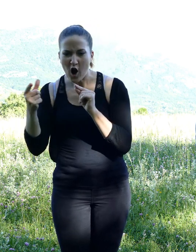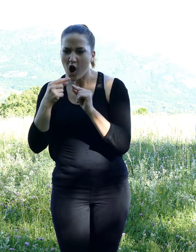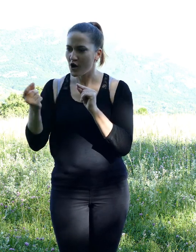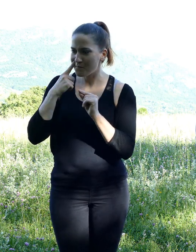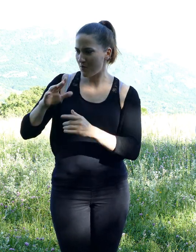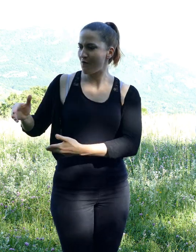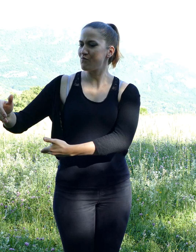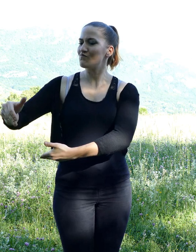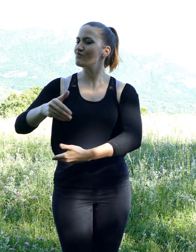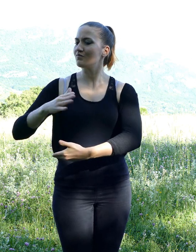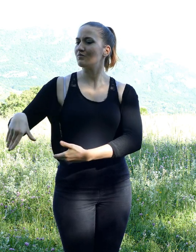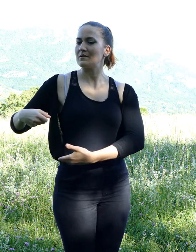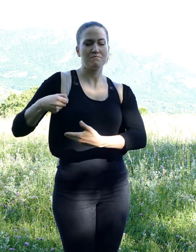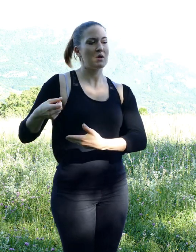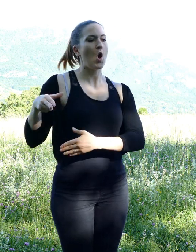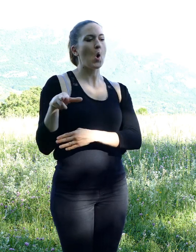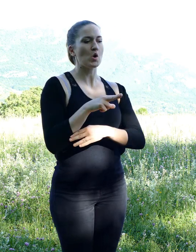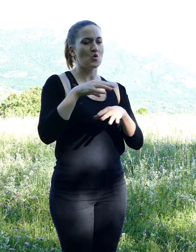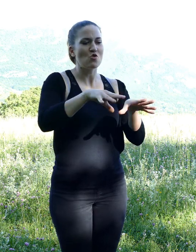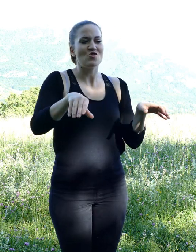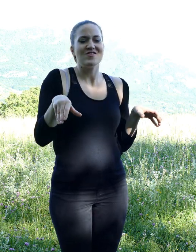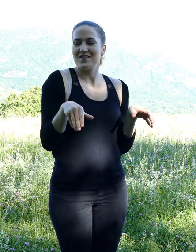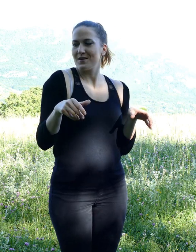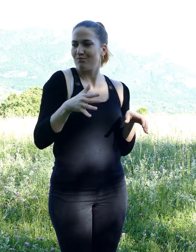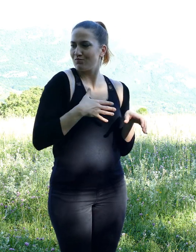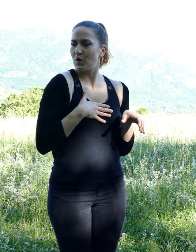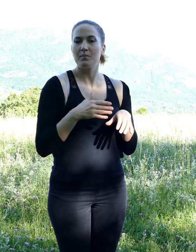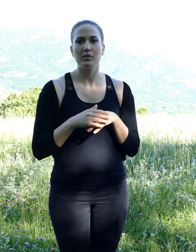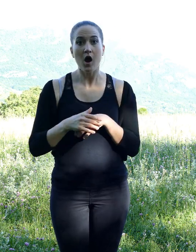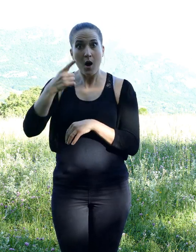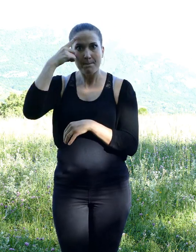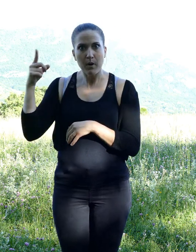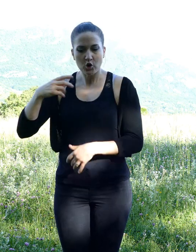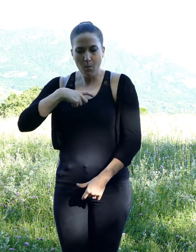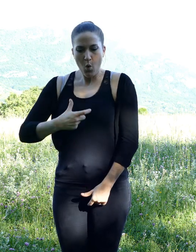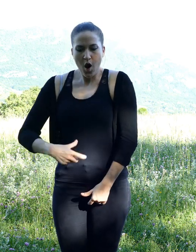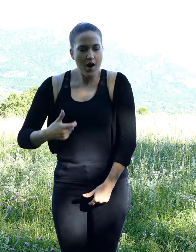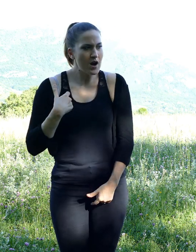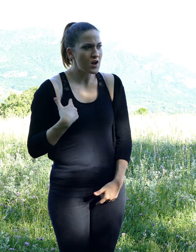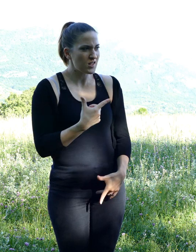He thought that Mimi the weasel might have been seeking for revenge and shared his quickly thought ideas with the Fox.